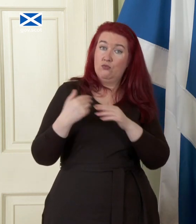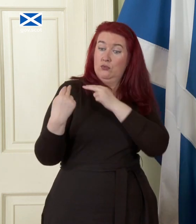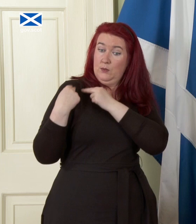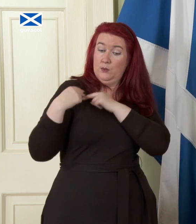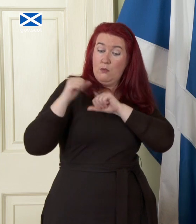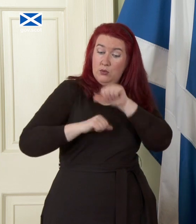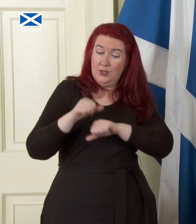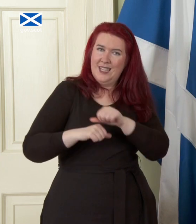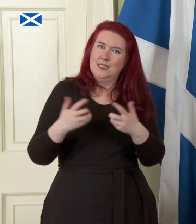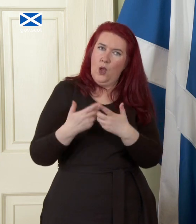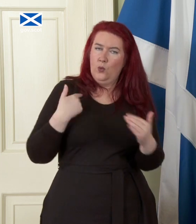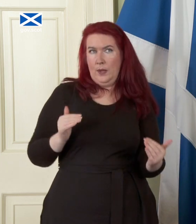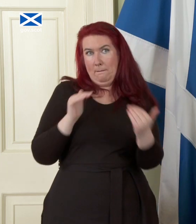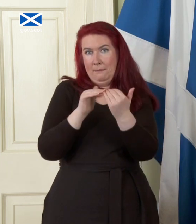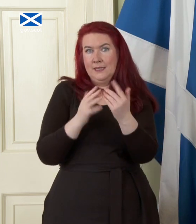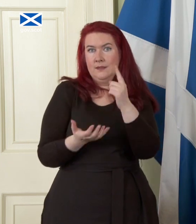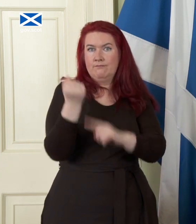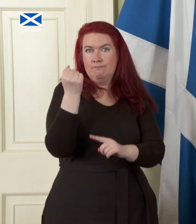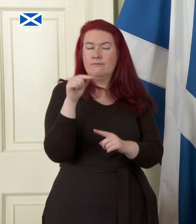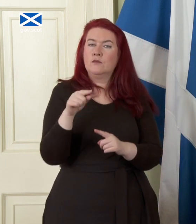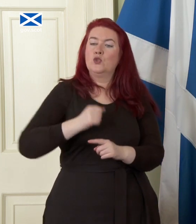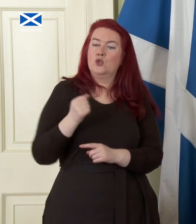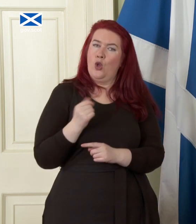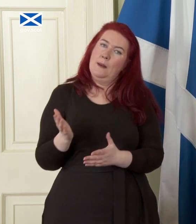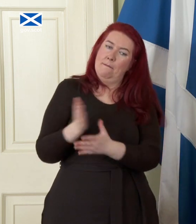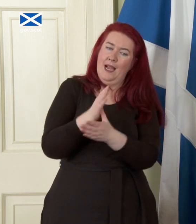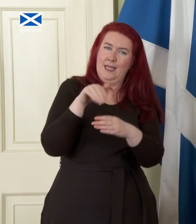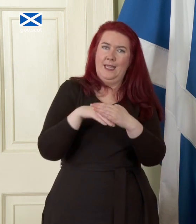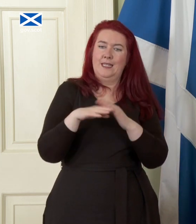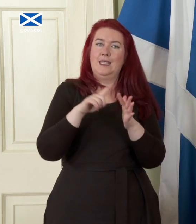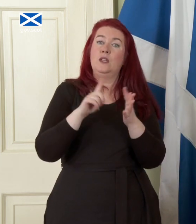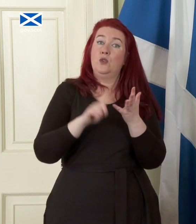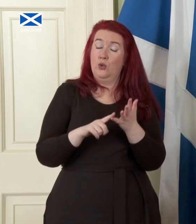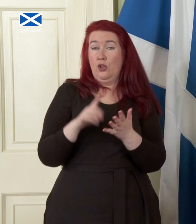to meet that objective of Scotland back in the European Union and remember Independence is the